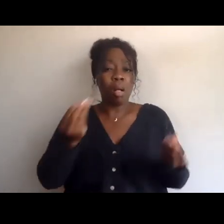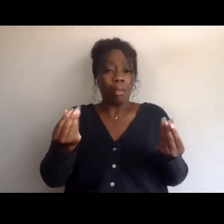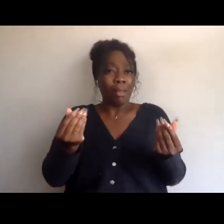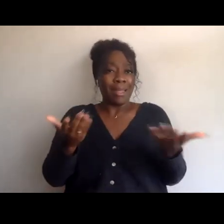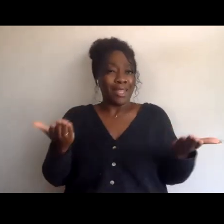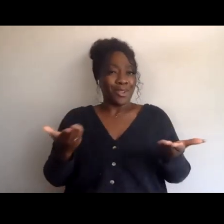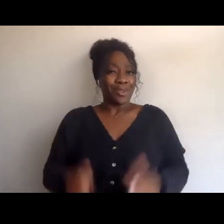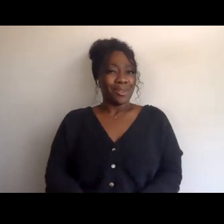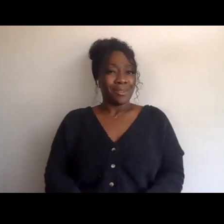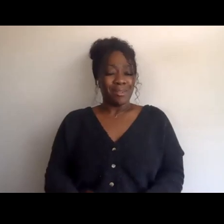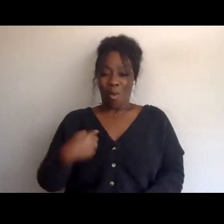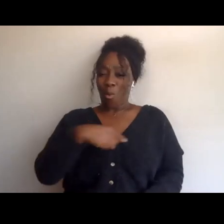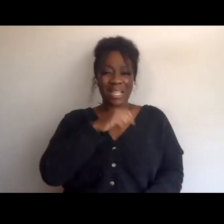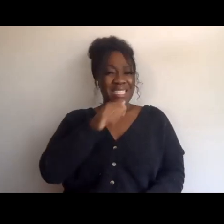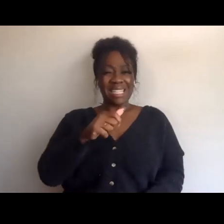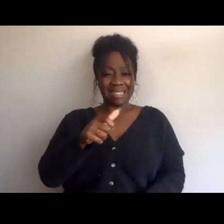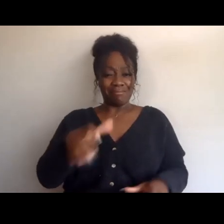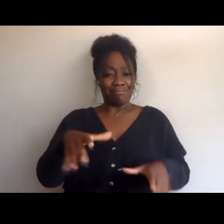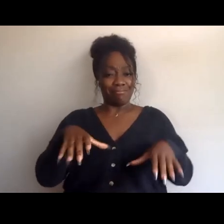We're not a legitimate state, meaning that we are founded